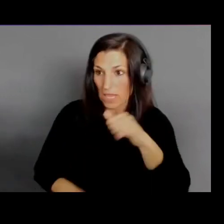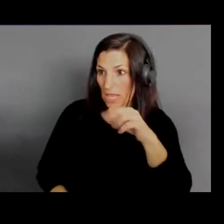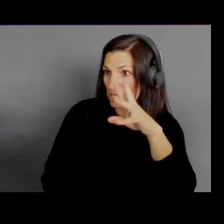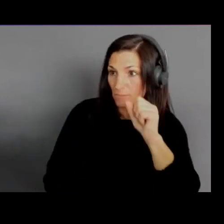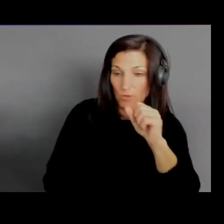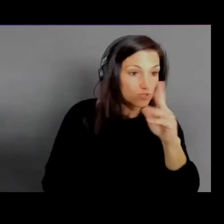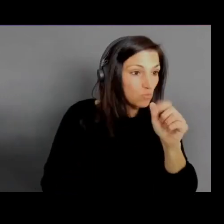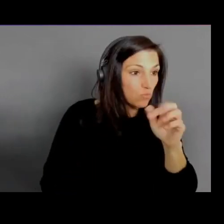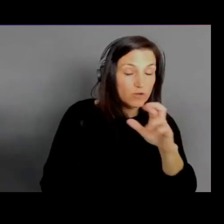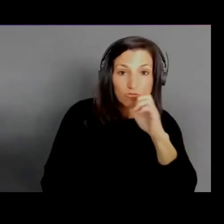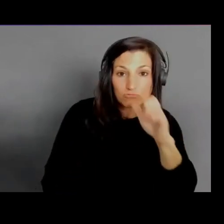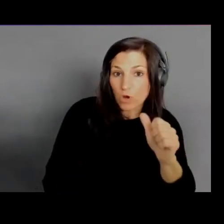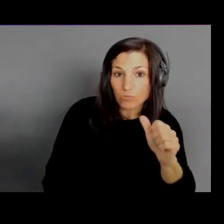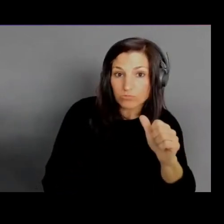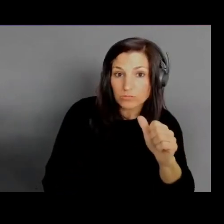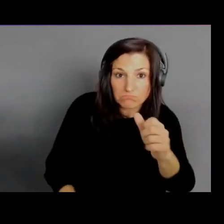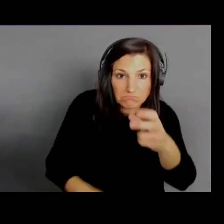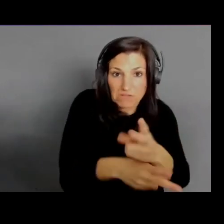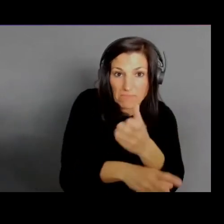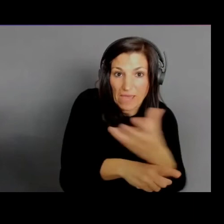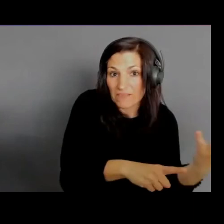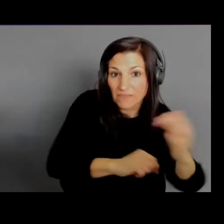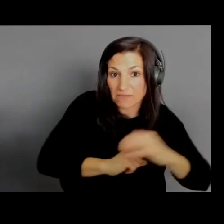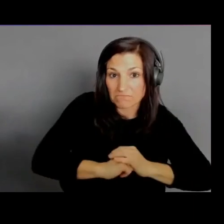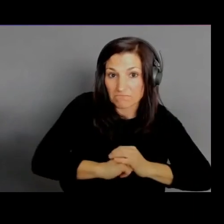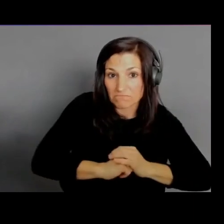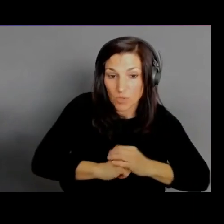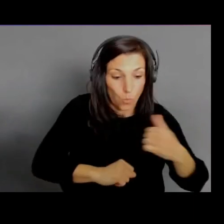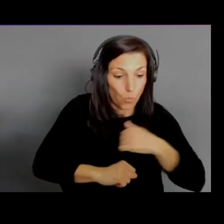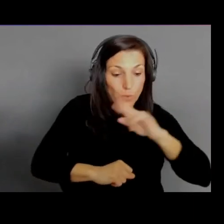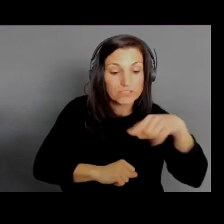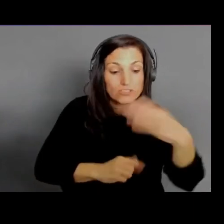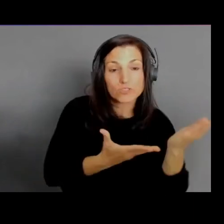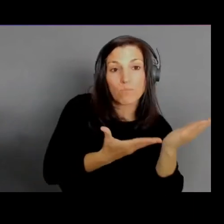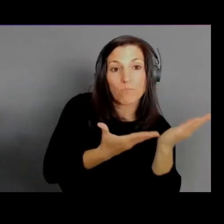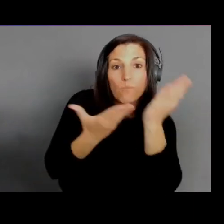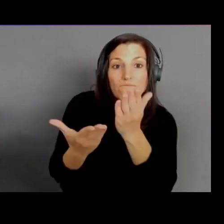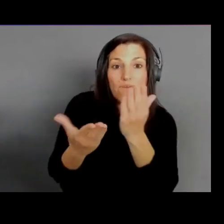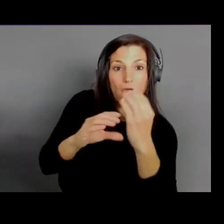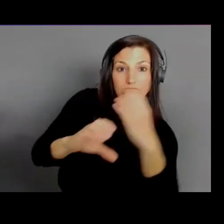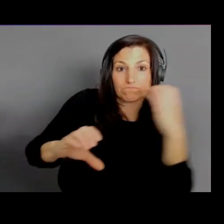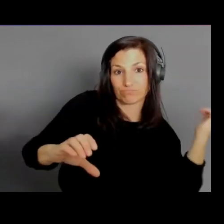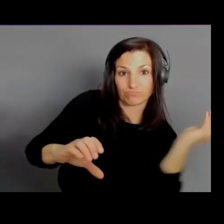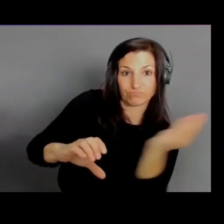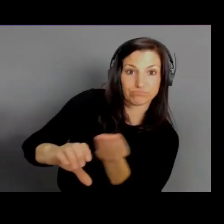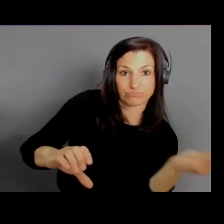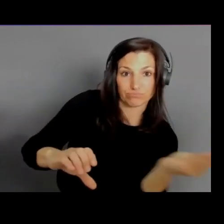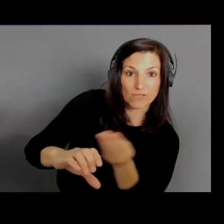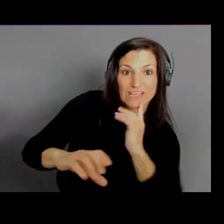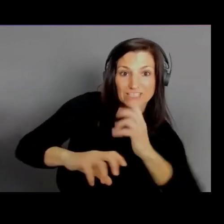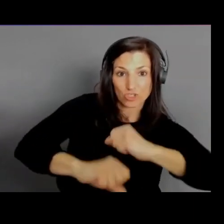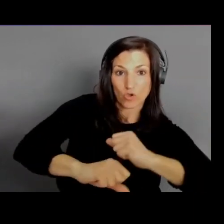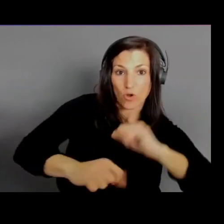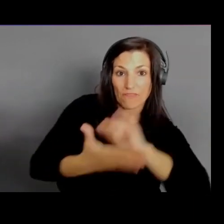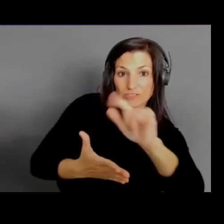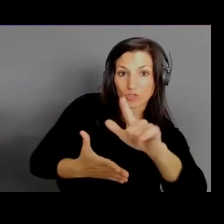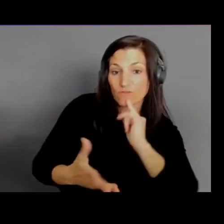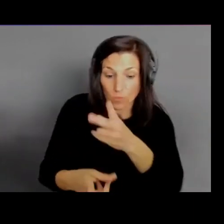Retention is on the customer. It's not on us. That's awesome, Joel. We're nearing the end of our time together.